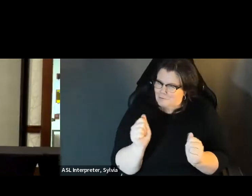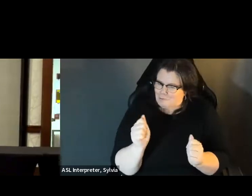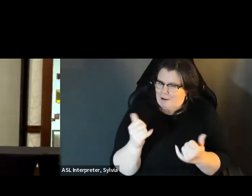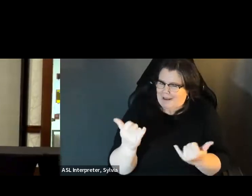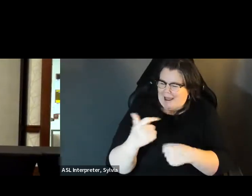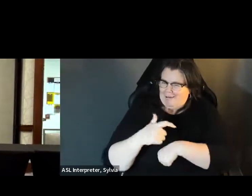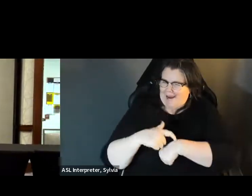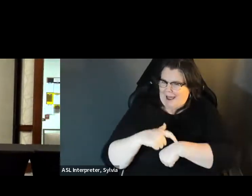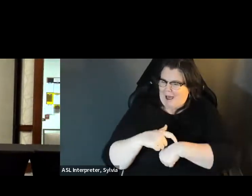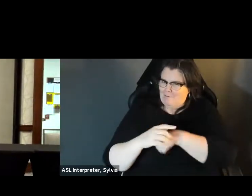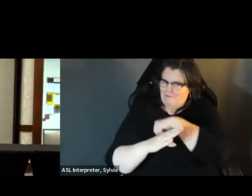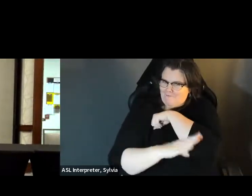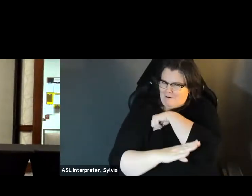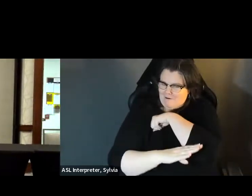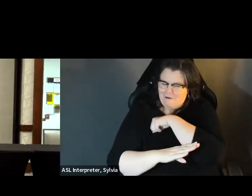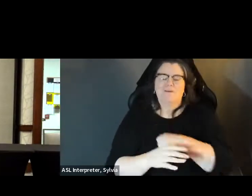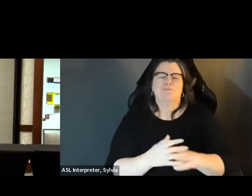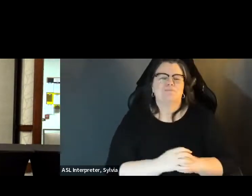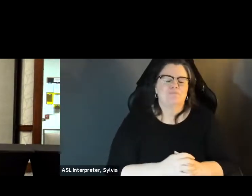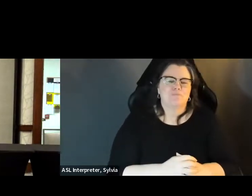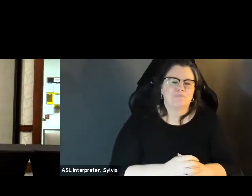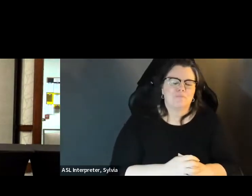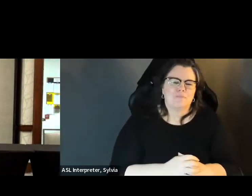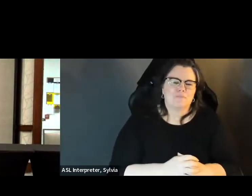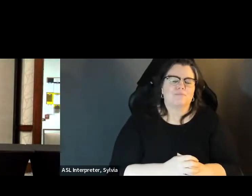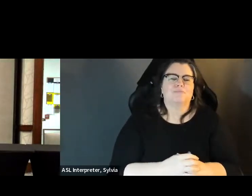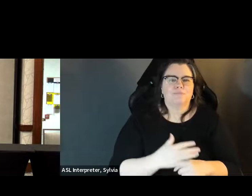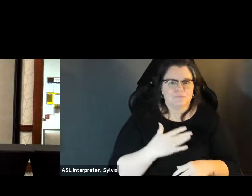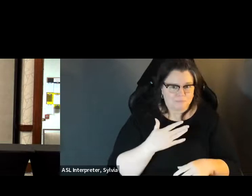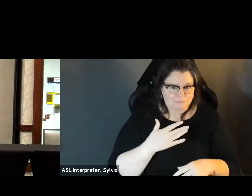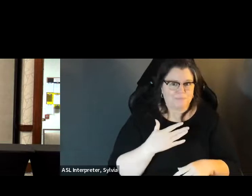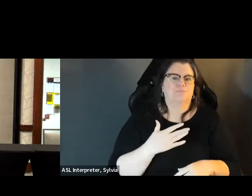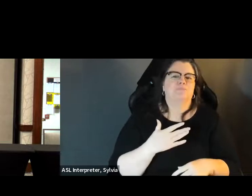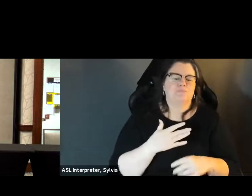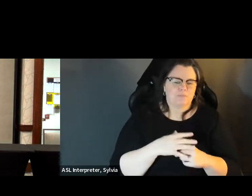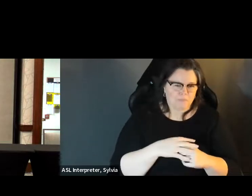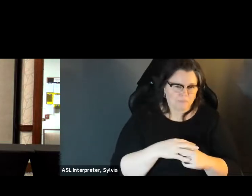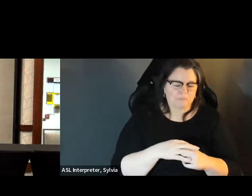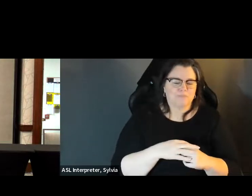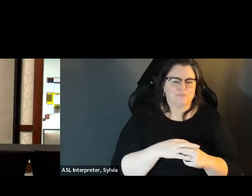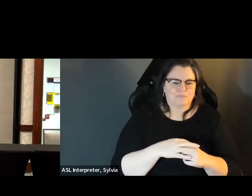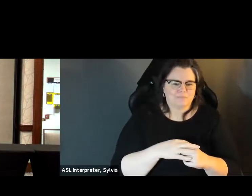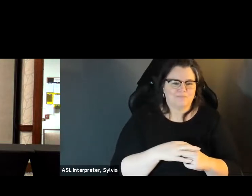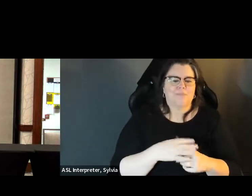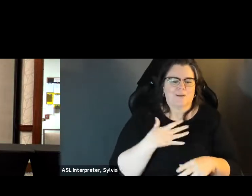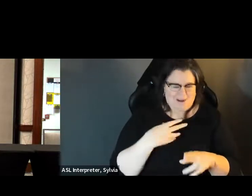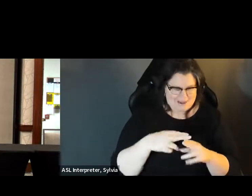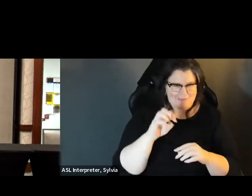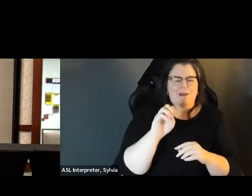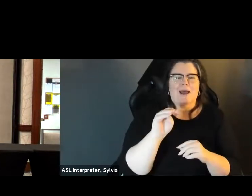Indiana. I absolutely love warm weather, and and so thank you for giving me an excuse to what has already felt like the first kind of week of fall in Northern Indiana. The Chili fall mornings back home. So thank you. giving me an excuse to come here even though it's the first week